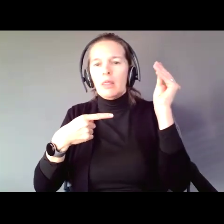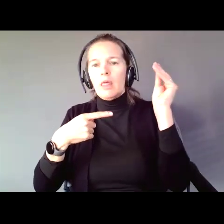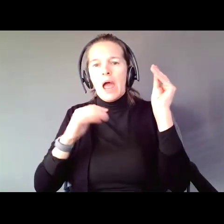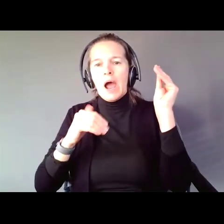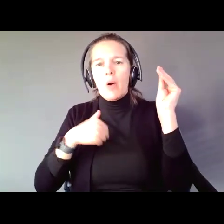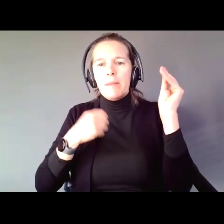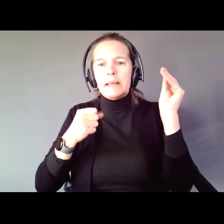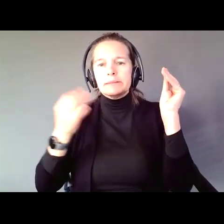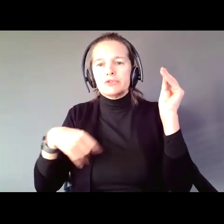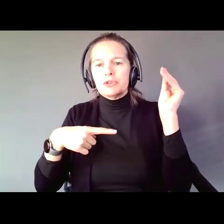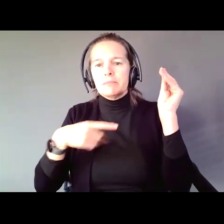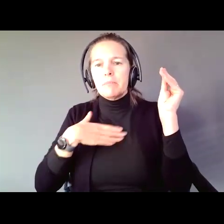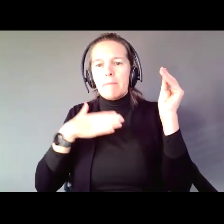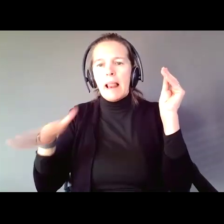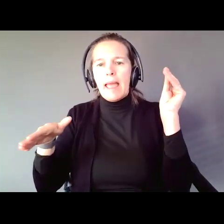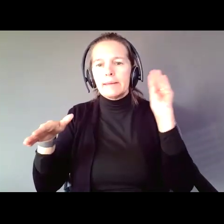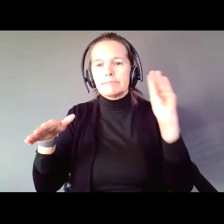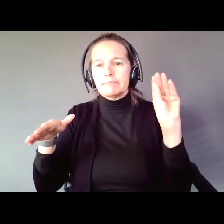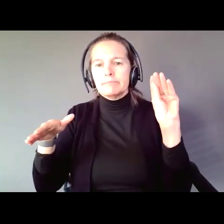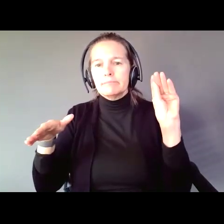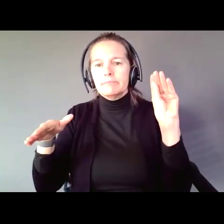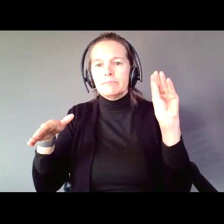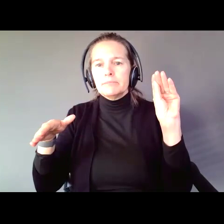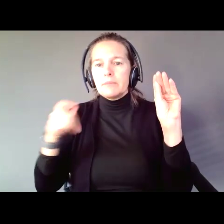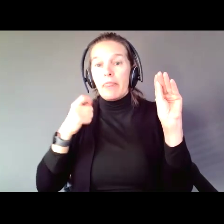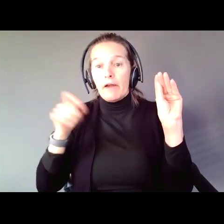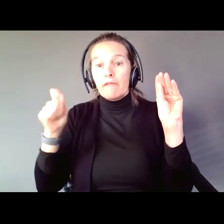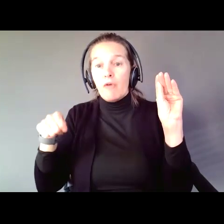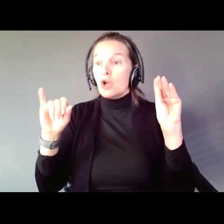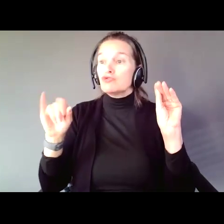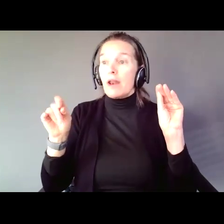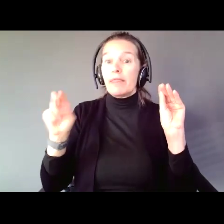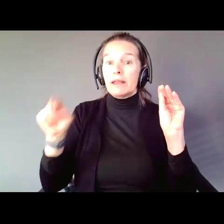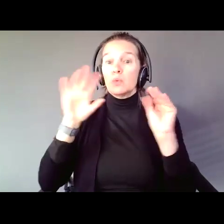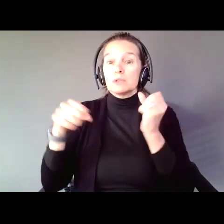Here is my plan, and therefore Jonathan will be supporting me, you need to talk to Jonathan,